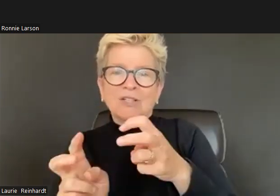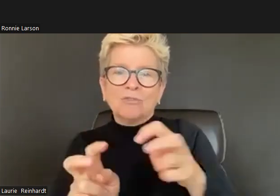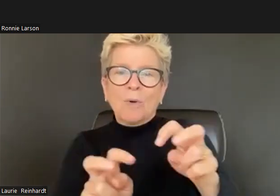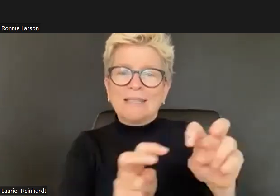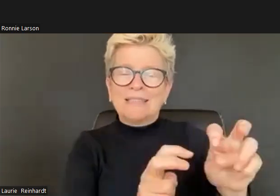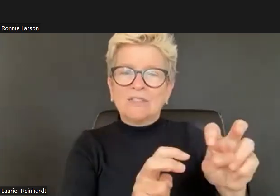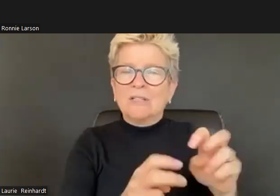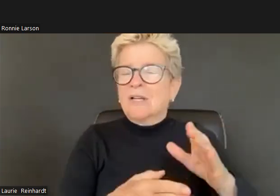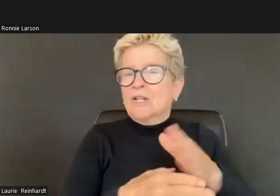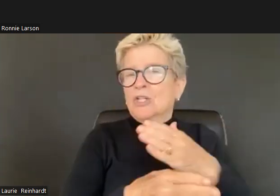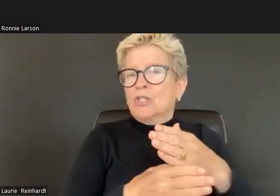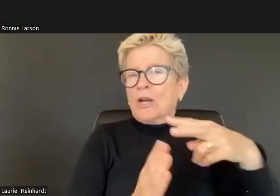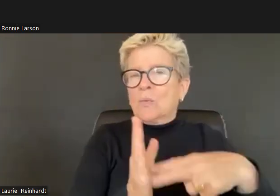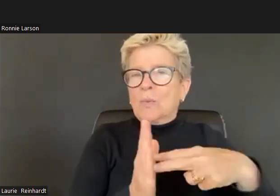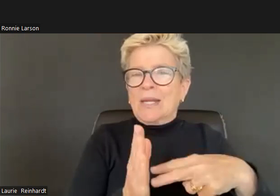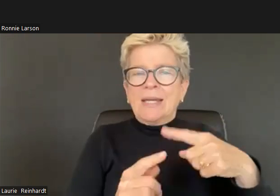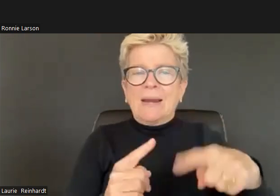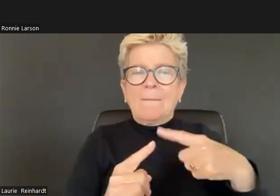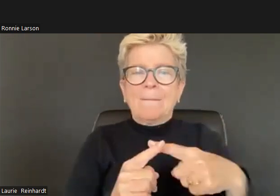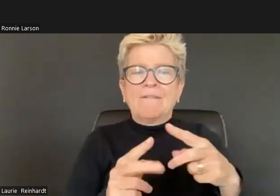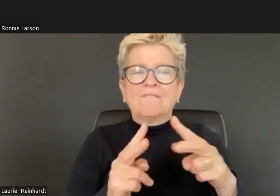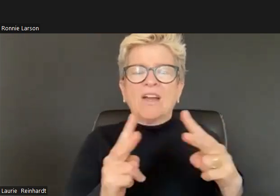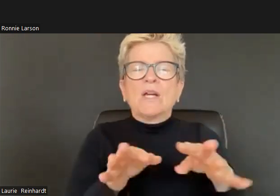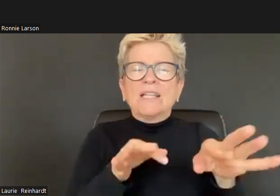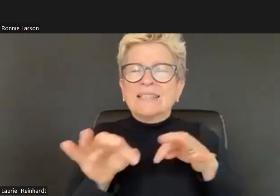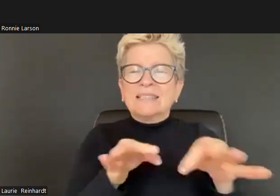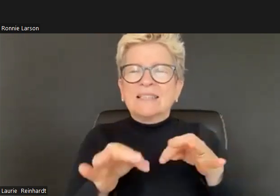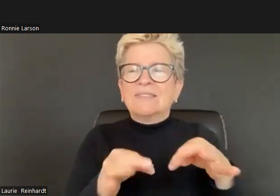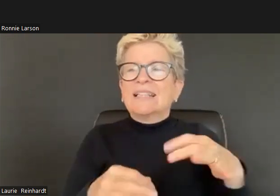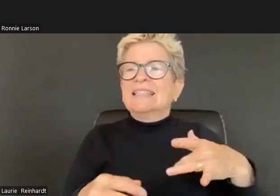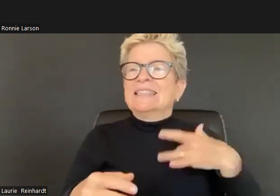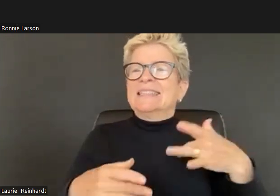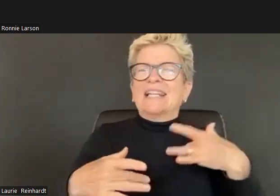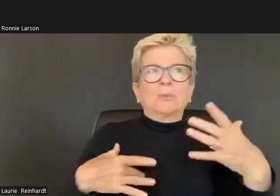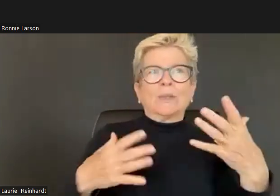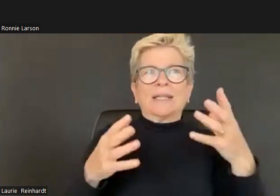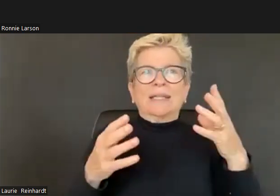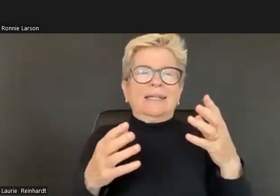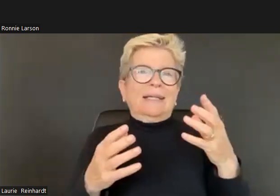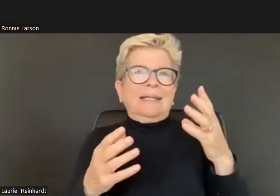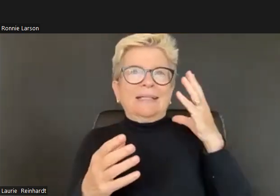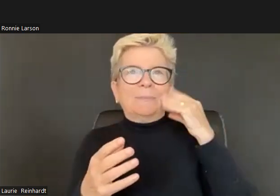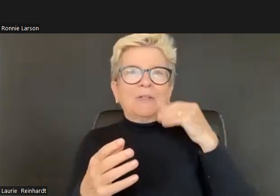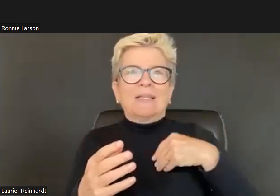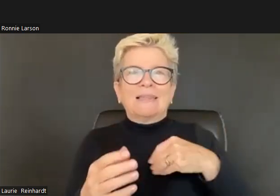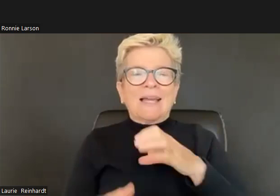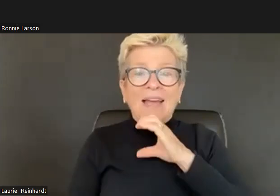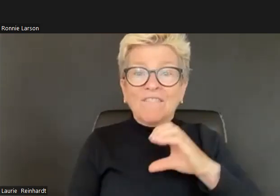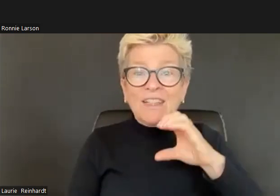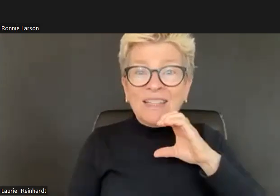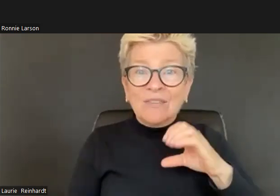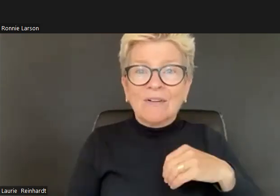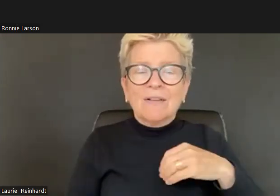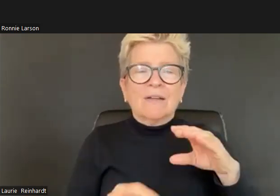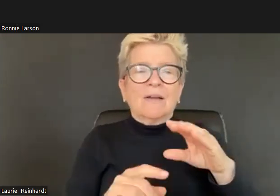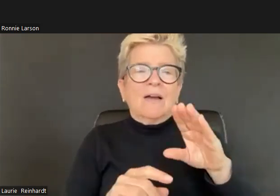And the emotions and feelings that come up when you're in a beginning moment. And what it's like to be in transition.